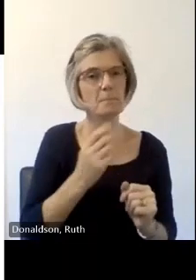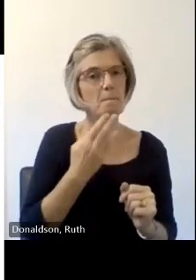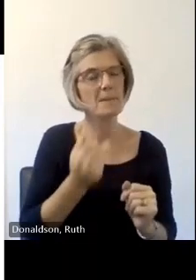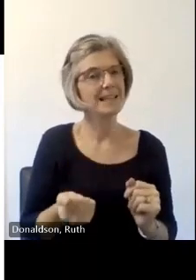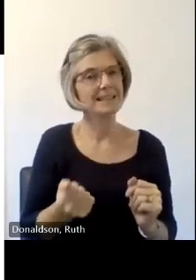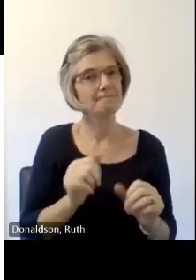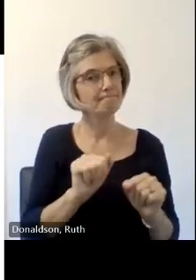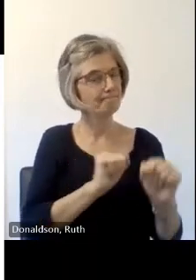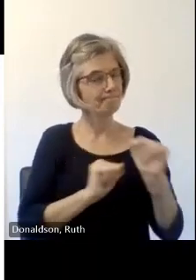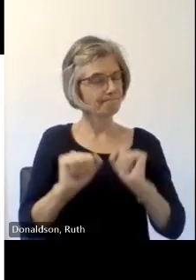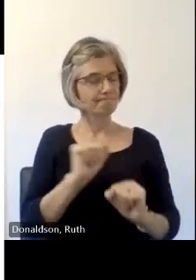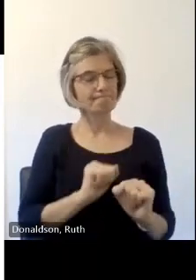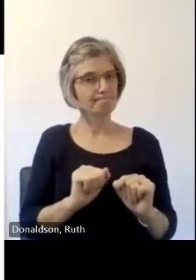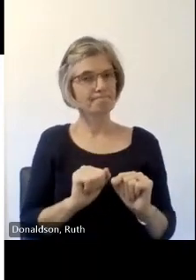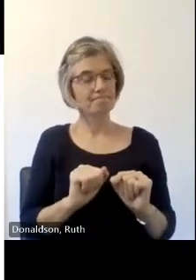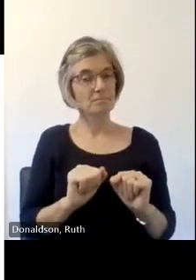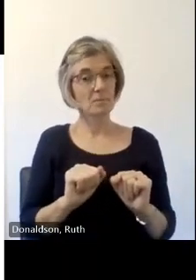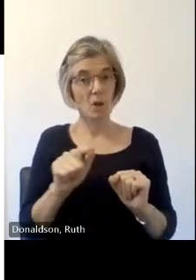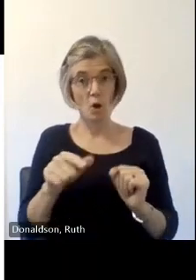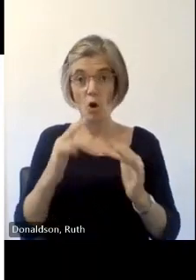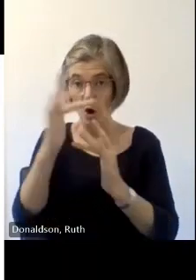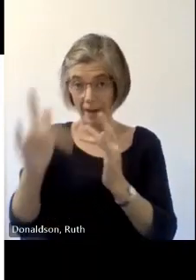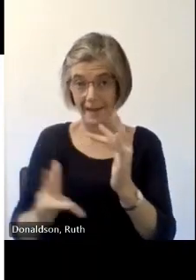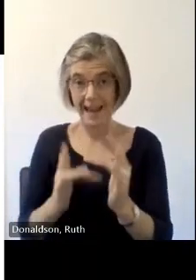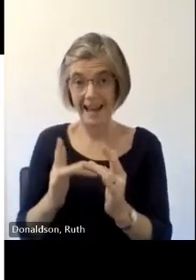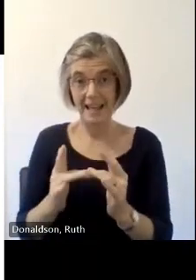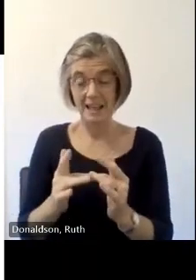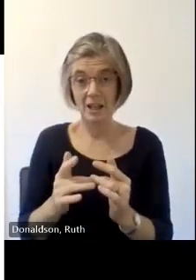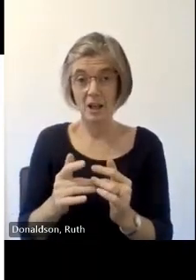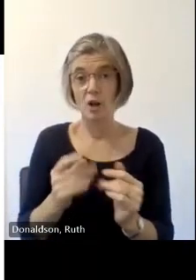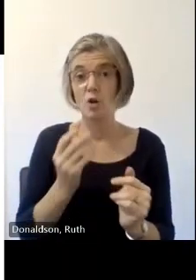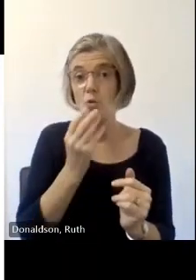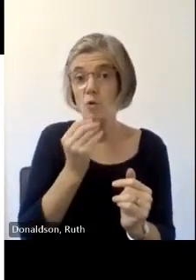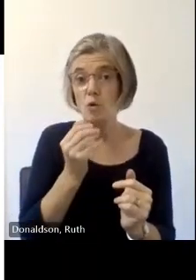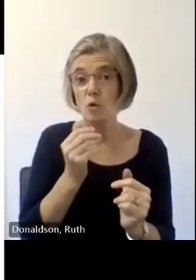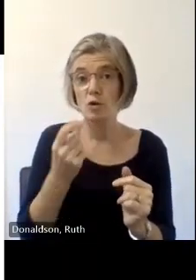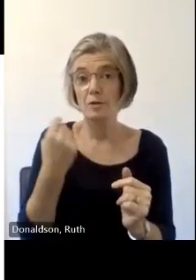on teams please feel free to use your reaction buttons and you can see Joanna there has got